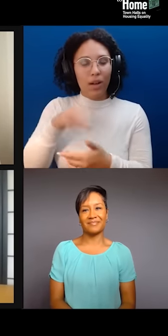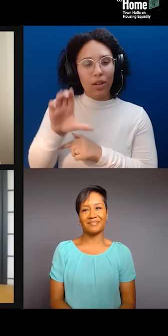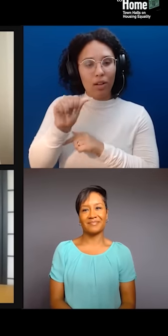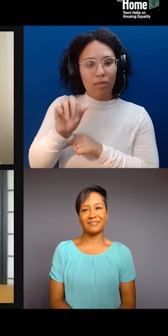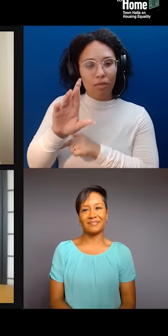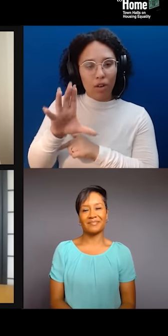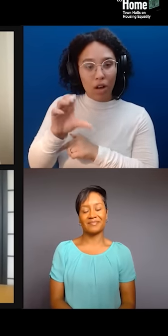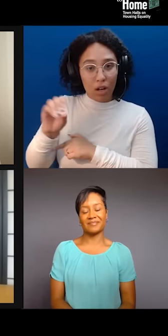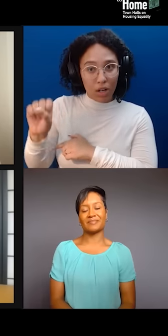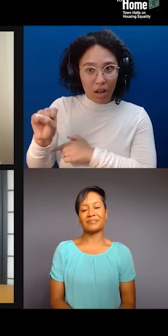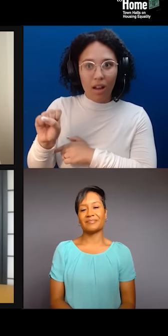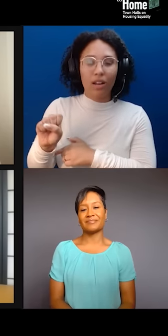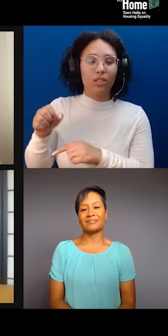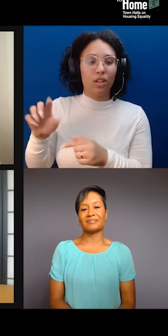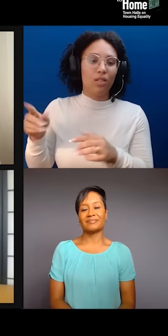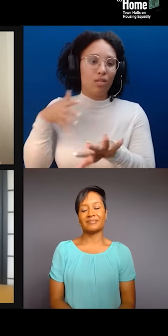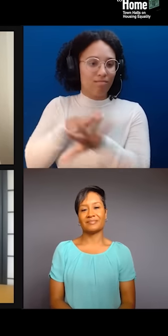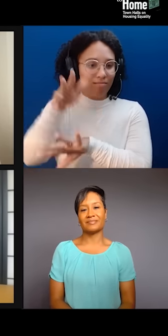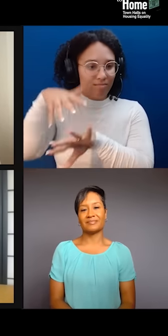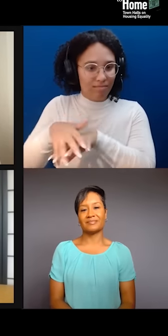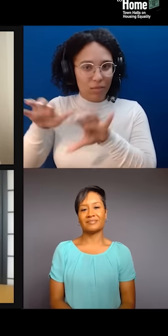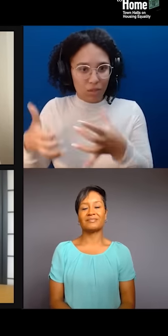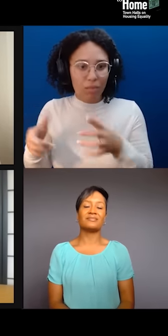The executive director and chief curator of Forge Project,